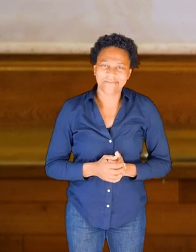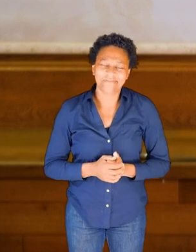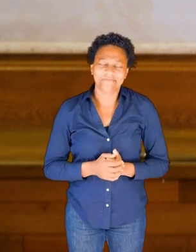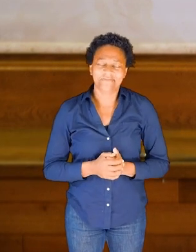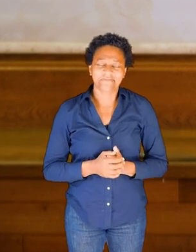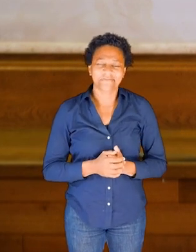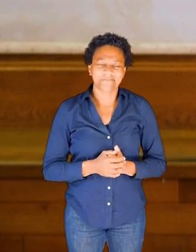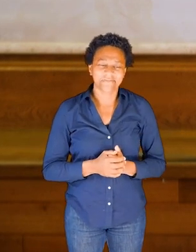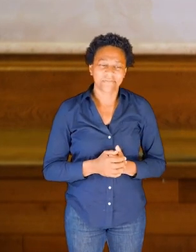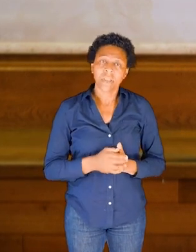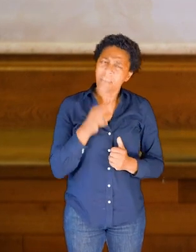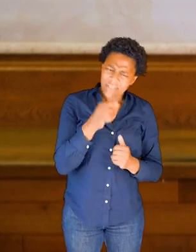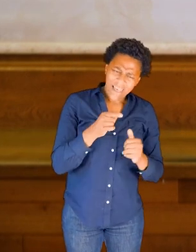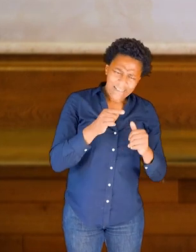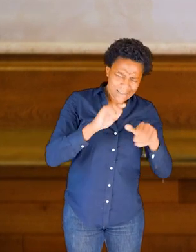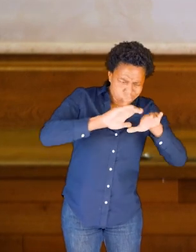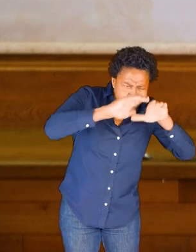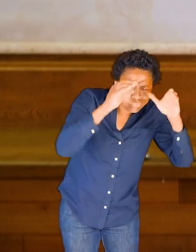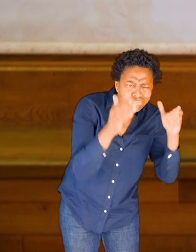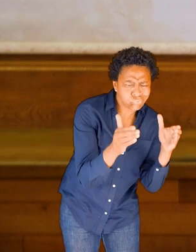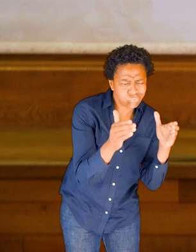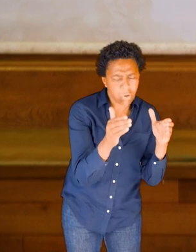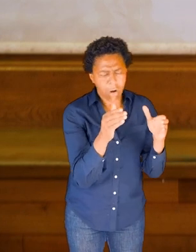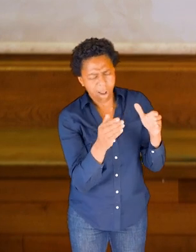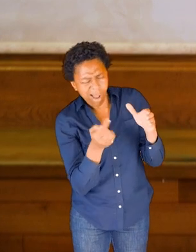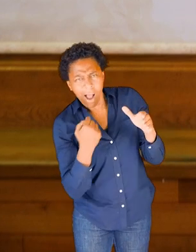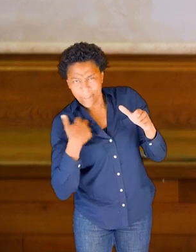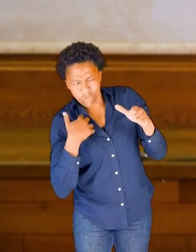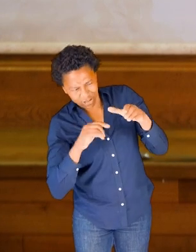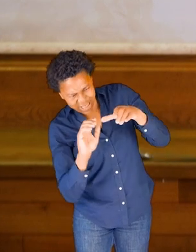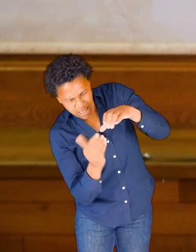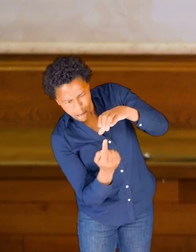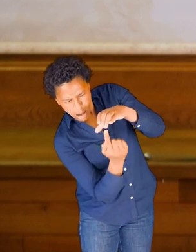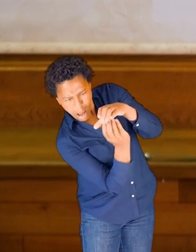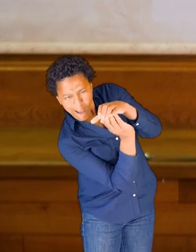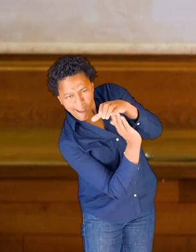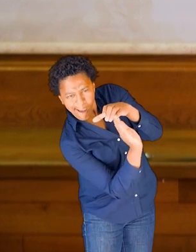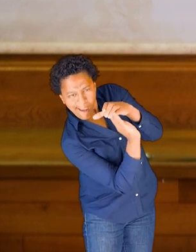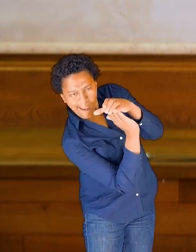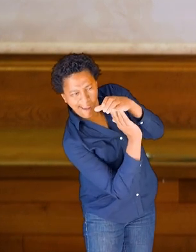But that shape underneath, that dome is what I'm really interested in here.